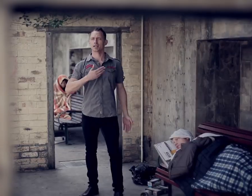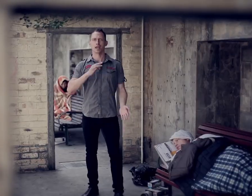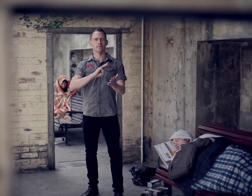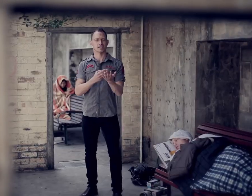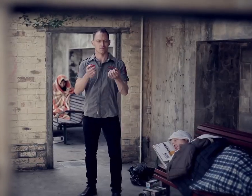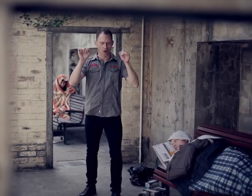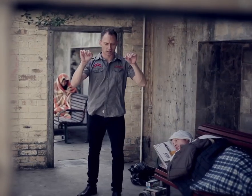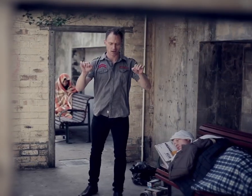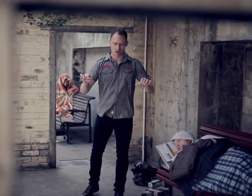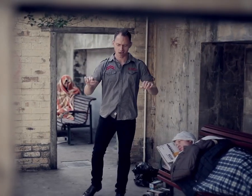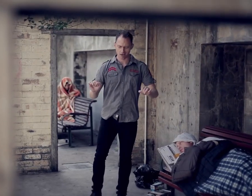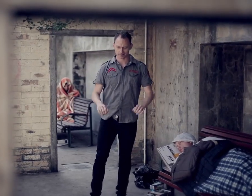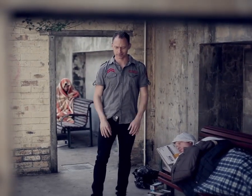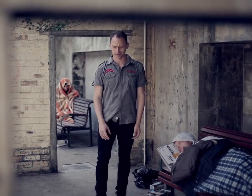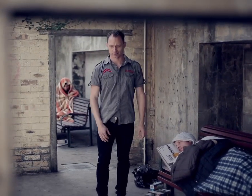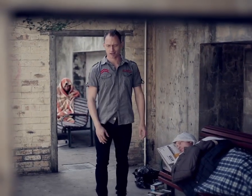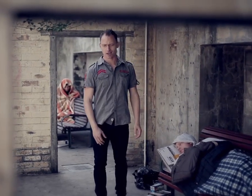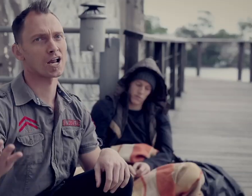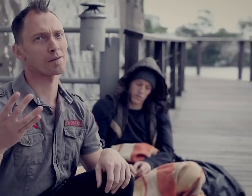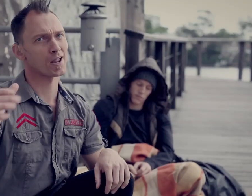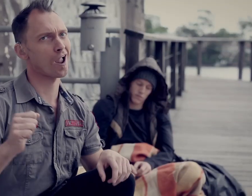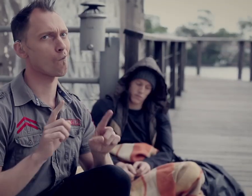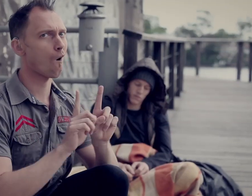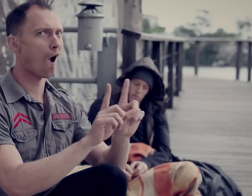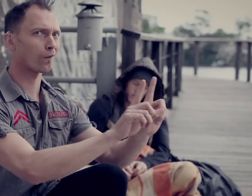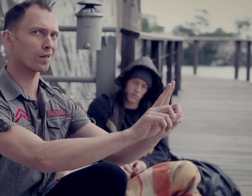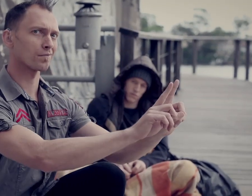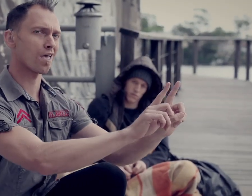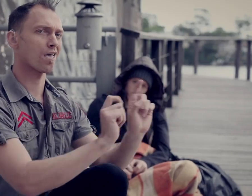Dear Mr President, Come take a walk with me